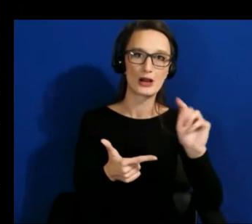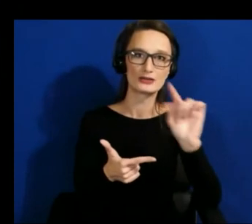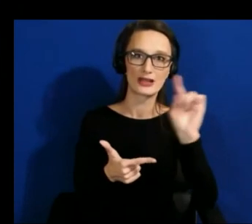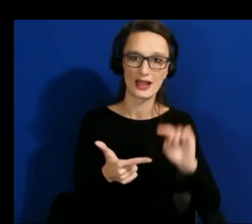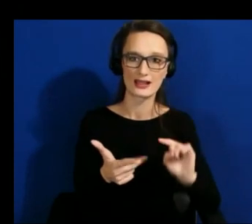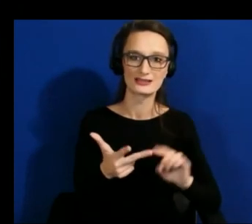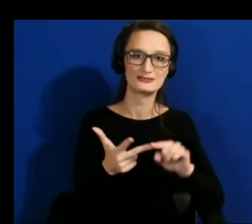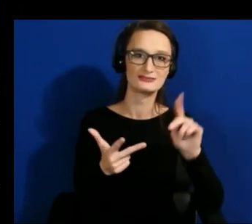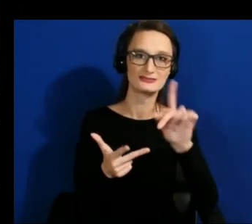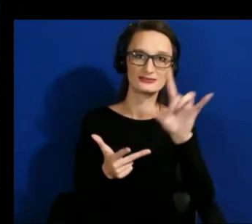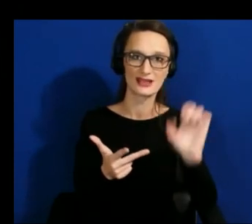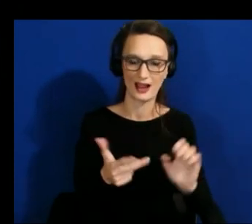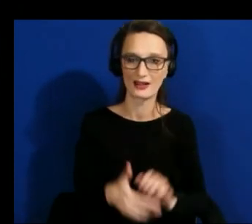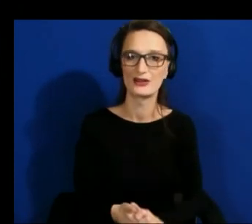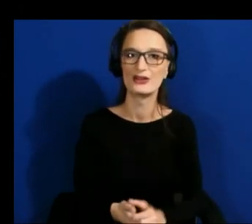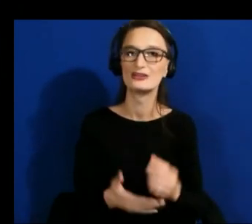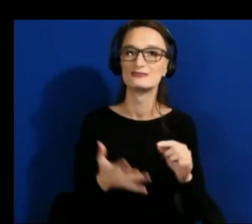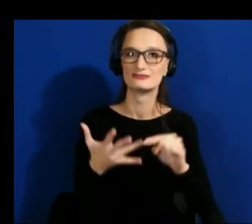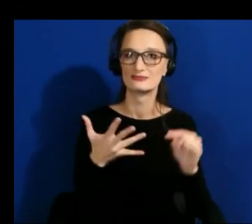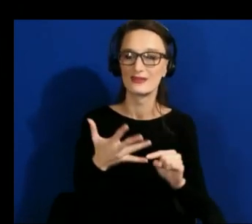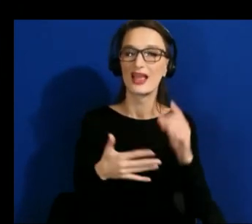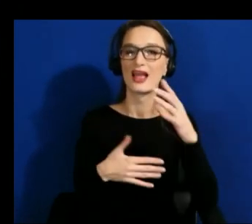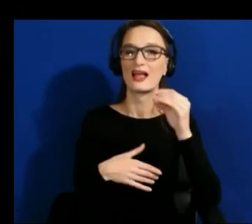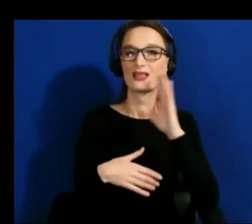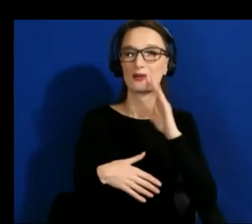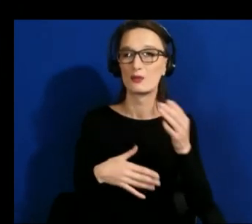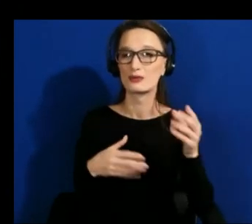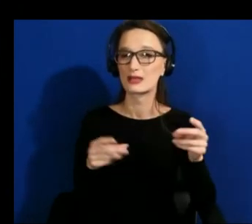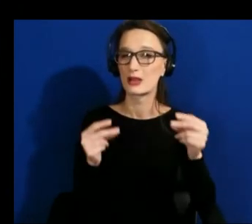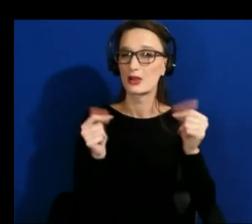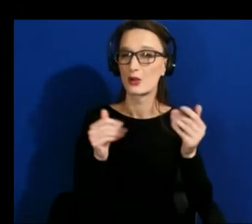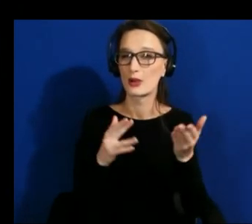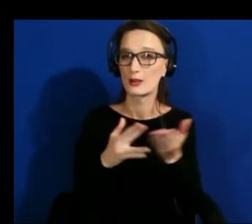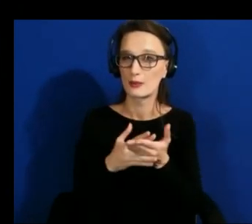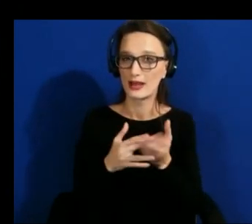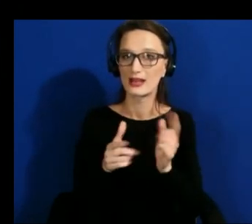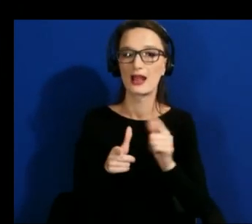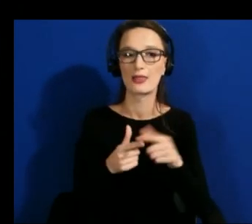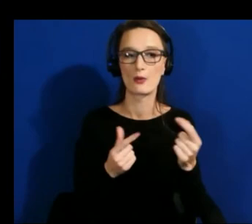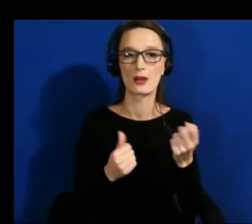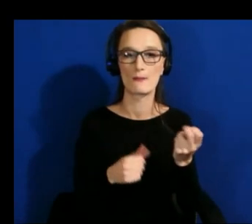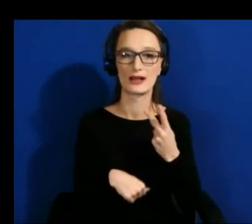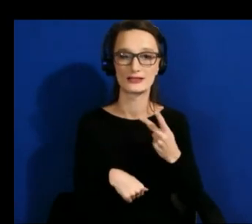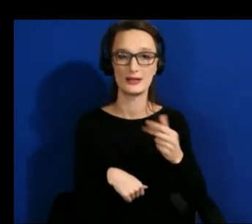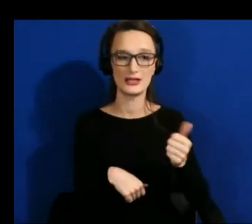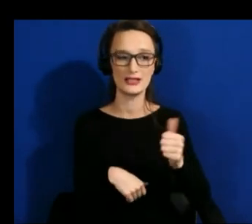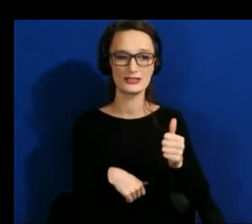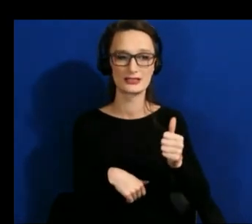return in 10 minutes for the final panel of the day on building a diverse talent pipeline